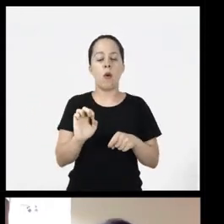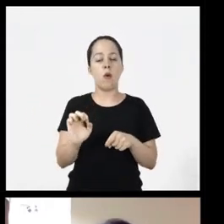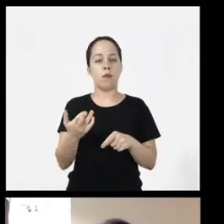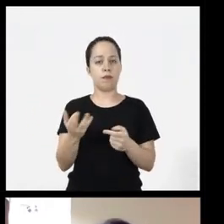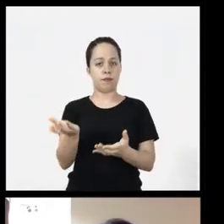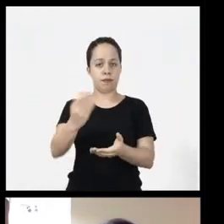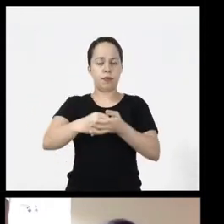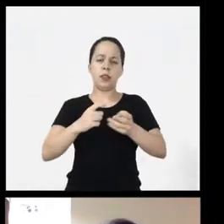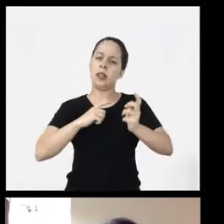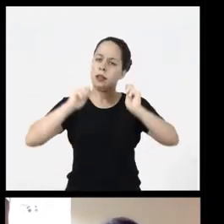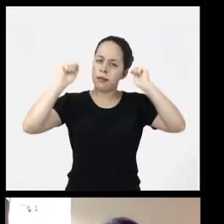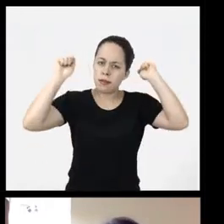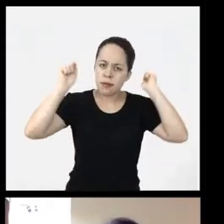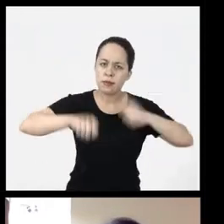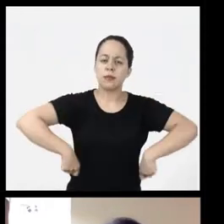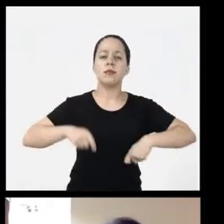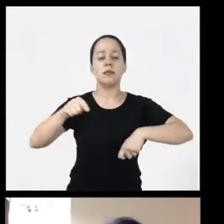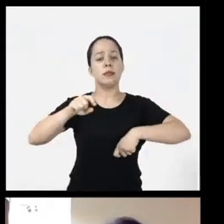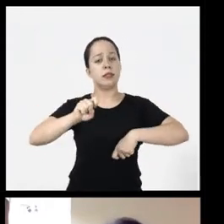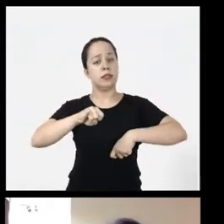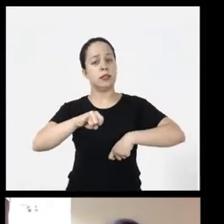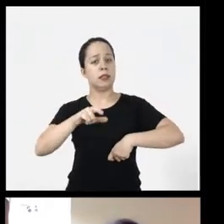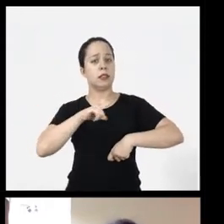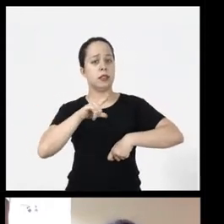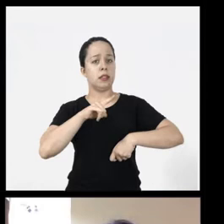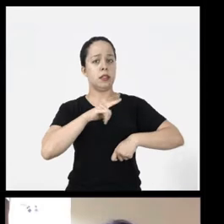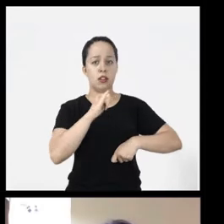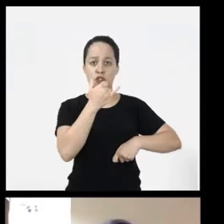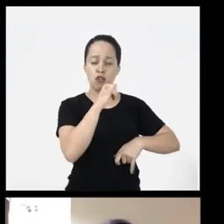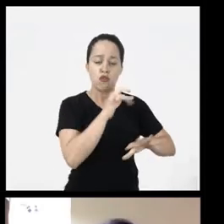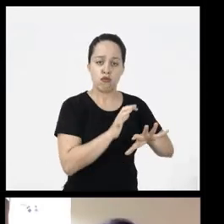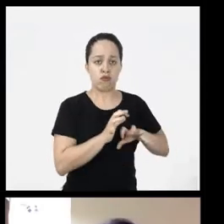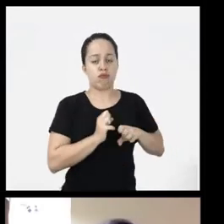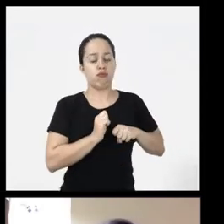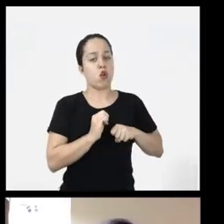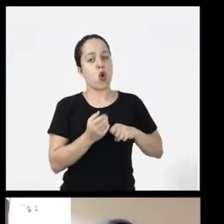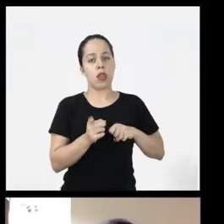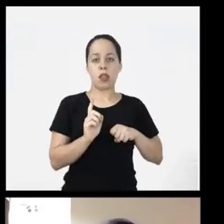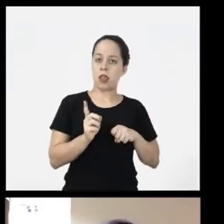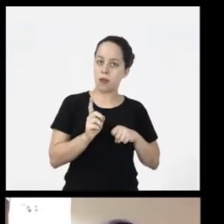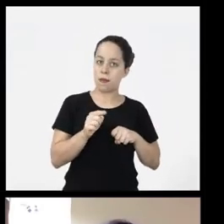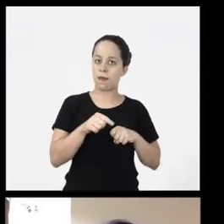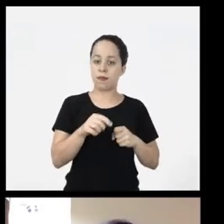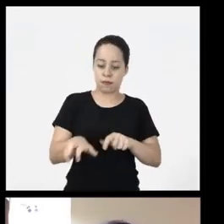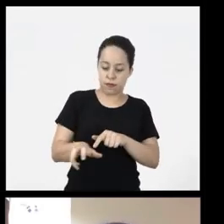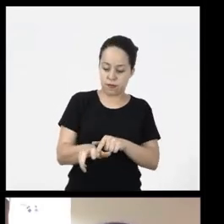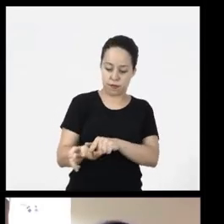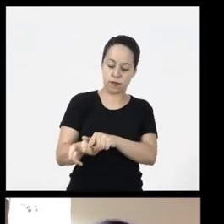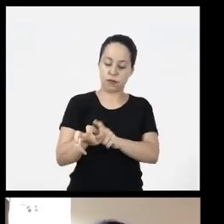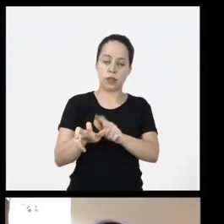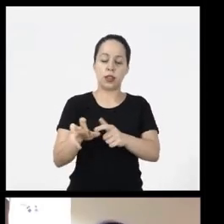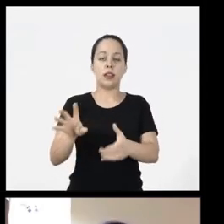where any conductor element or semiconductor starts to make the trigger function